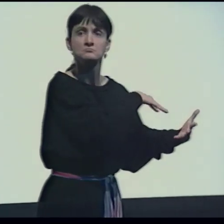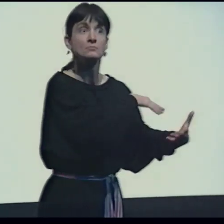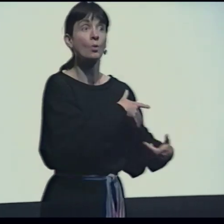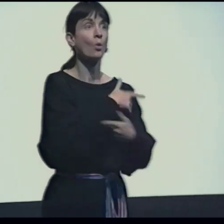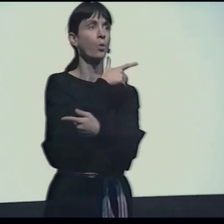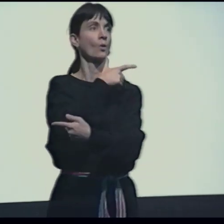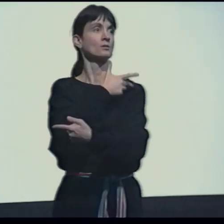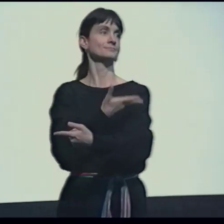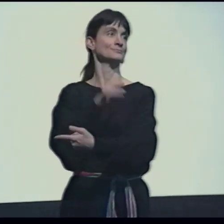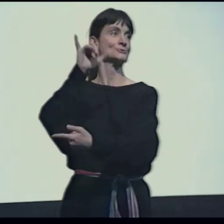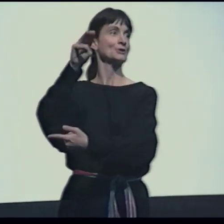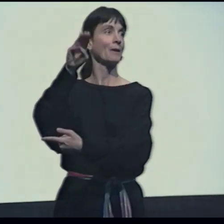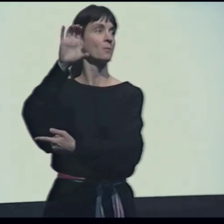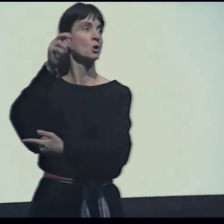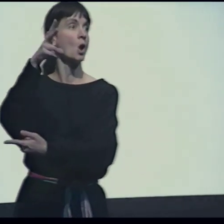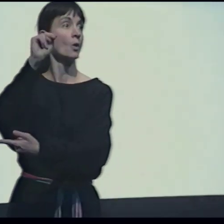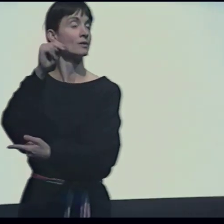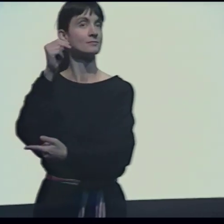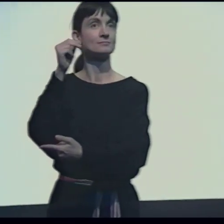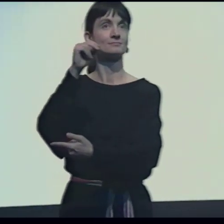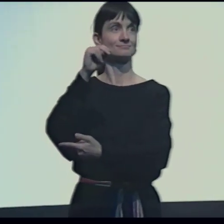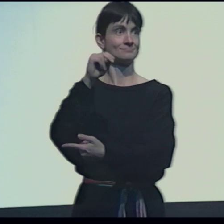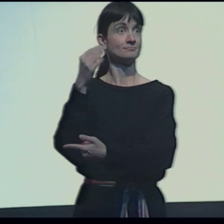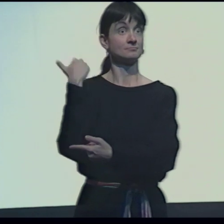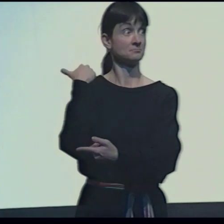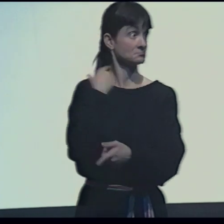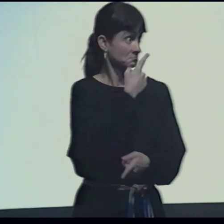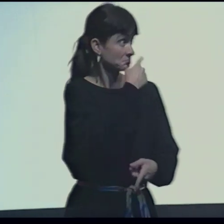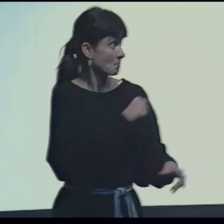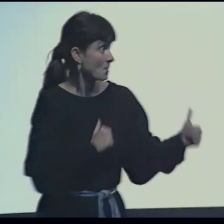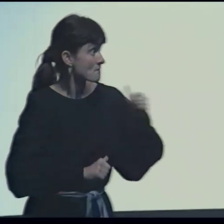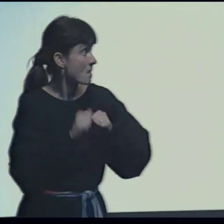During my studies, Jim Cohn approached me one day,